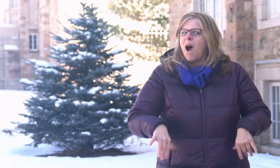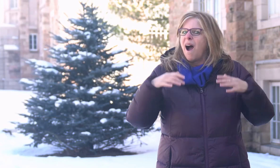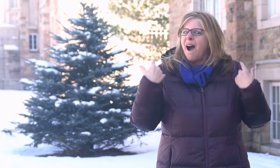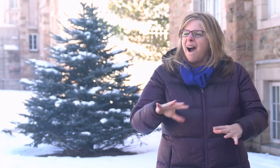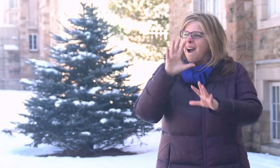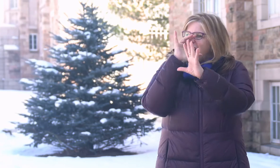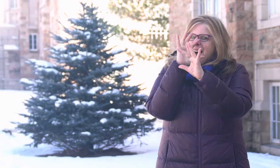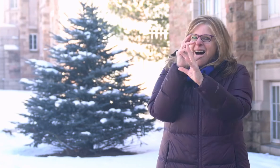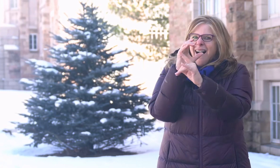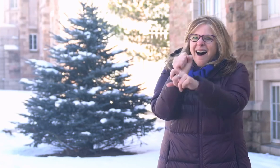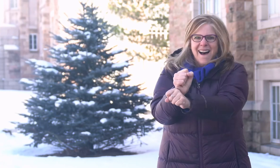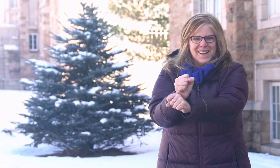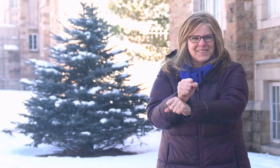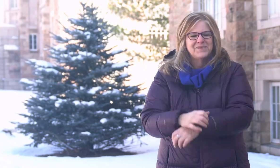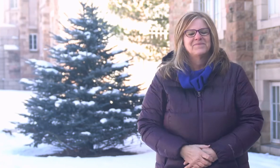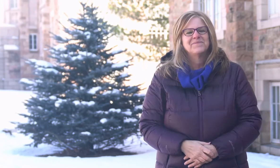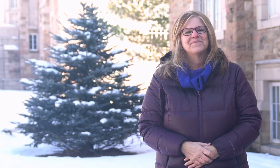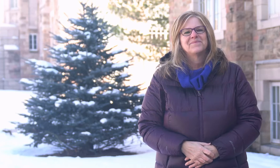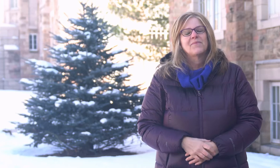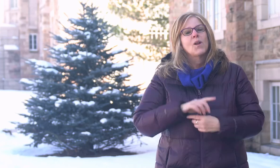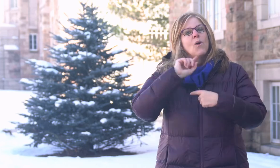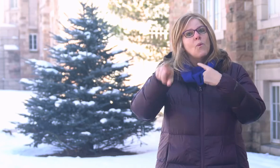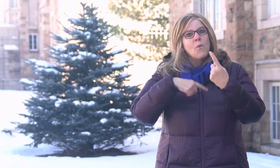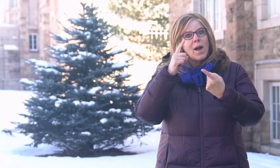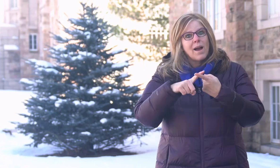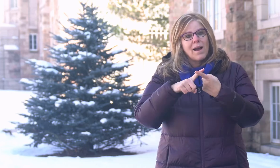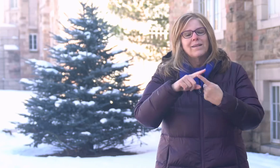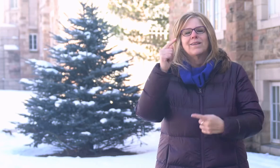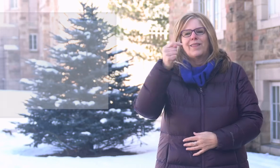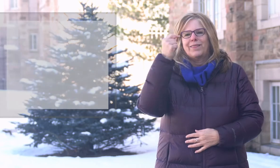Wow - absolutely amazing gentleman!